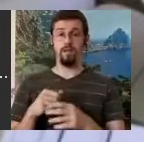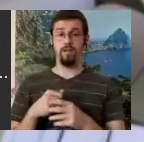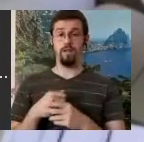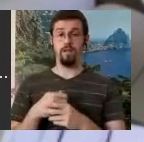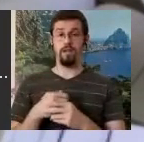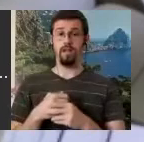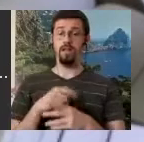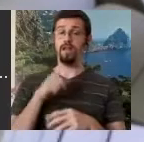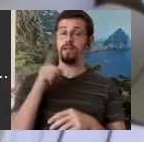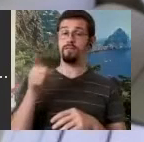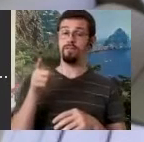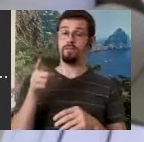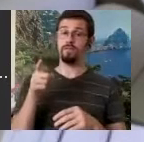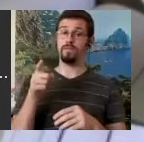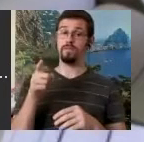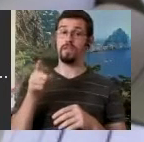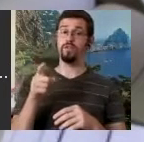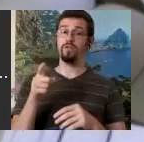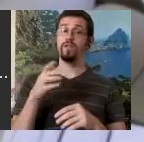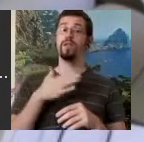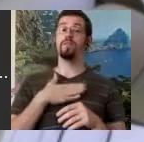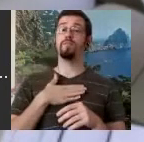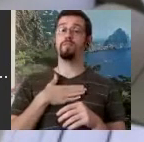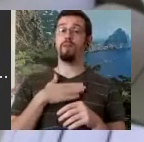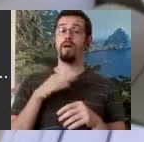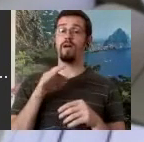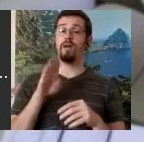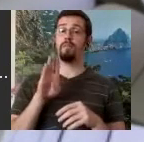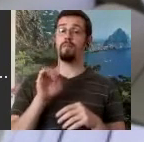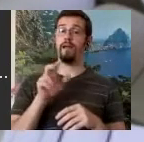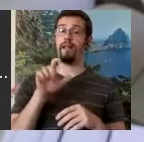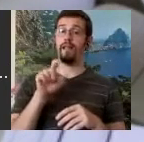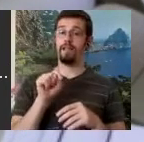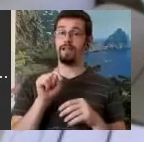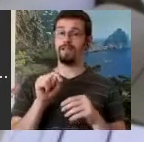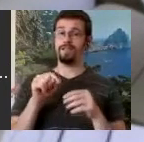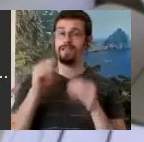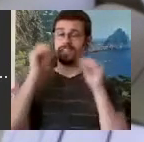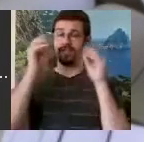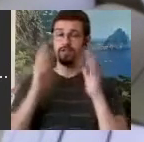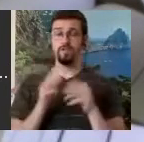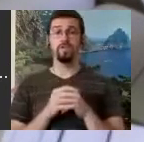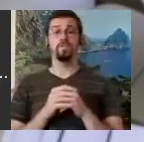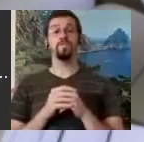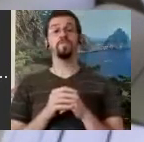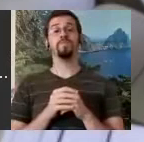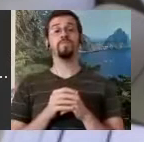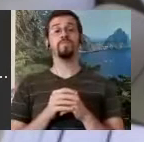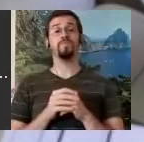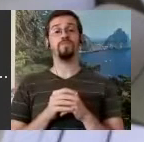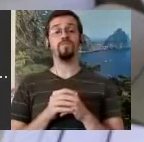of my teacher Edel Pedersen. Isn't that fun? My teacher was her teacher, and so I